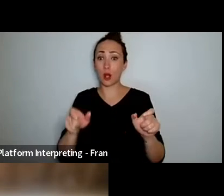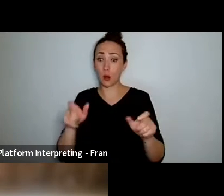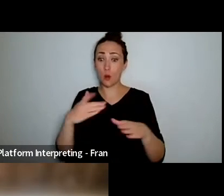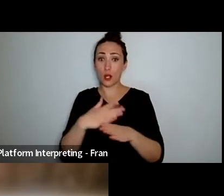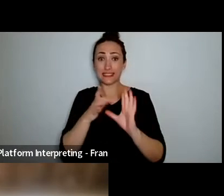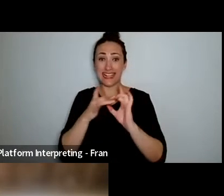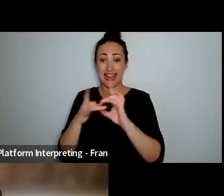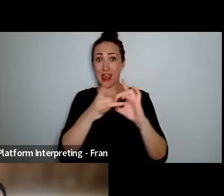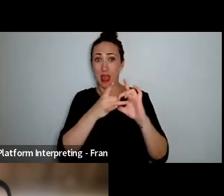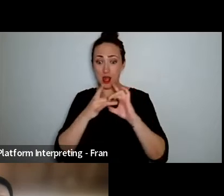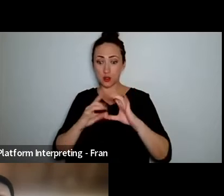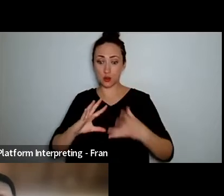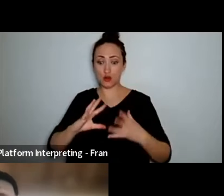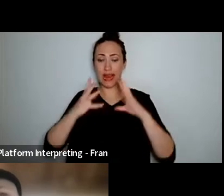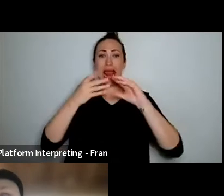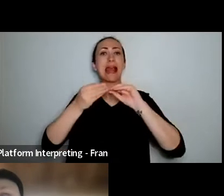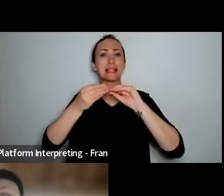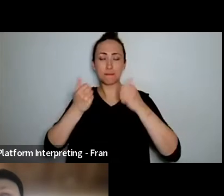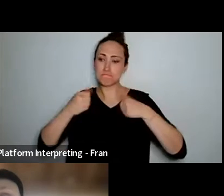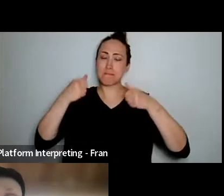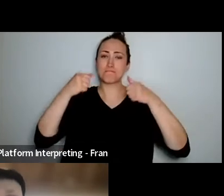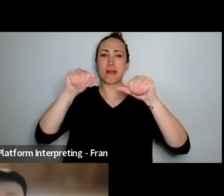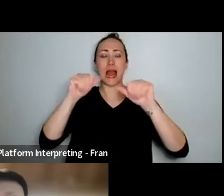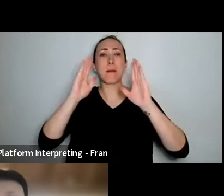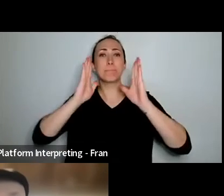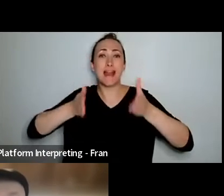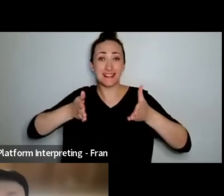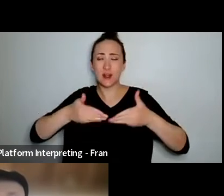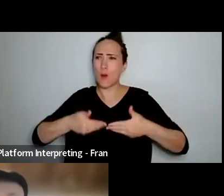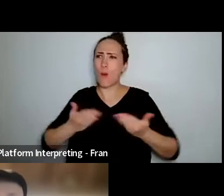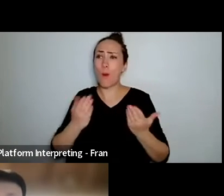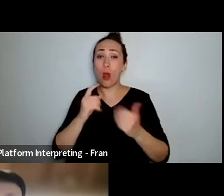how we build a work and it is you know from planting that seed at the beginning with people